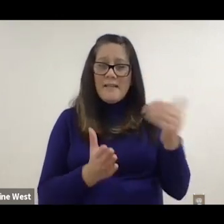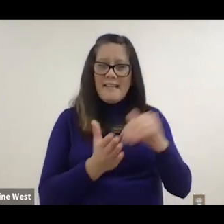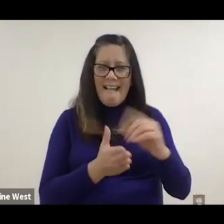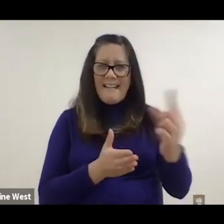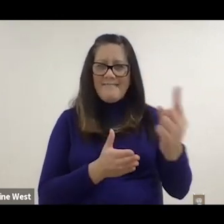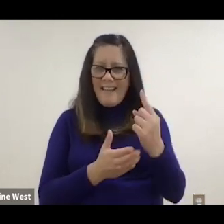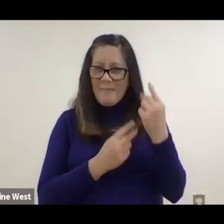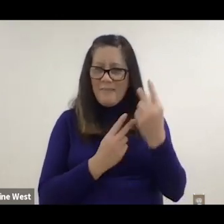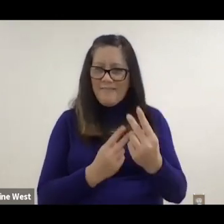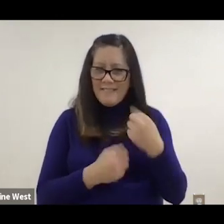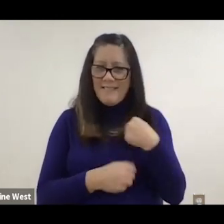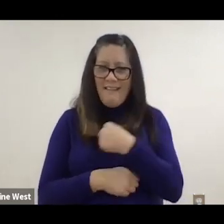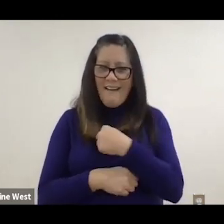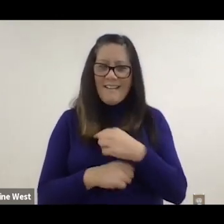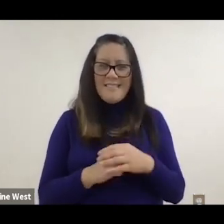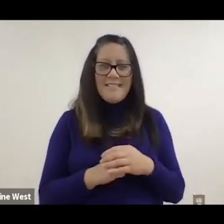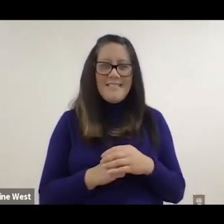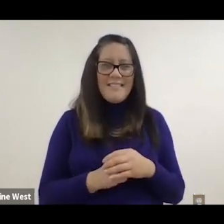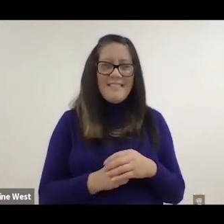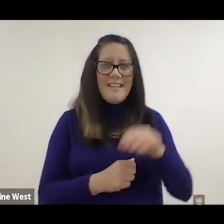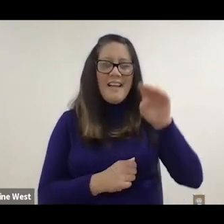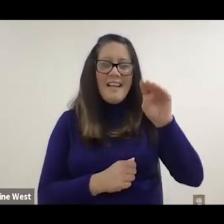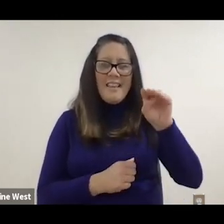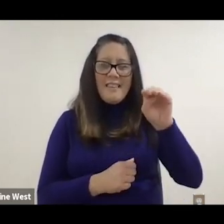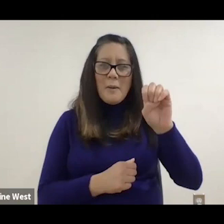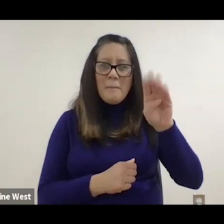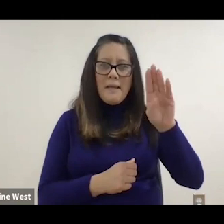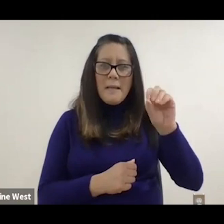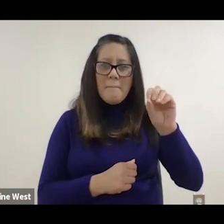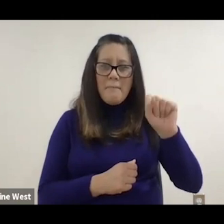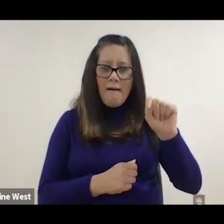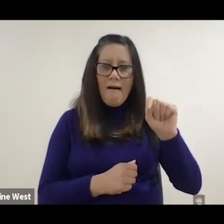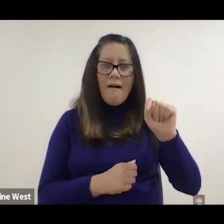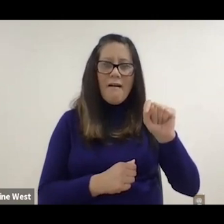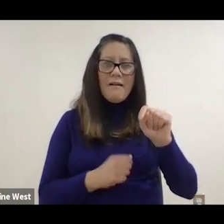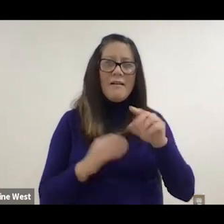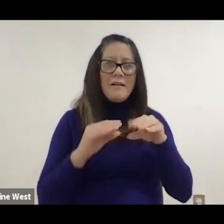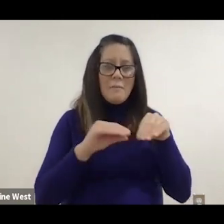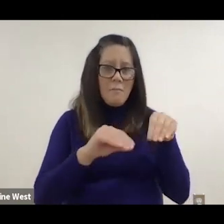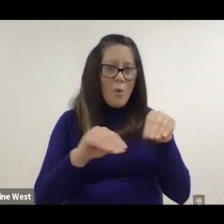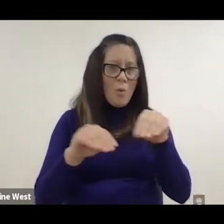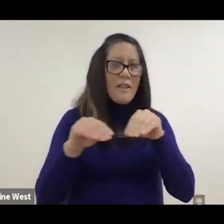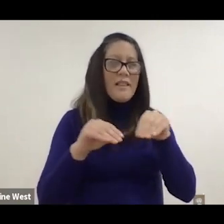to visit us and this is our MEBot the mobility and aspect